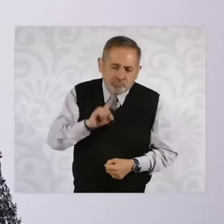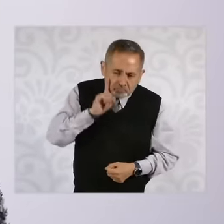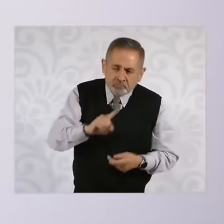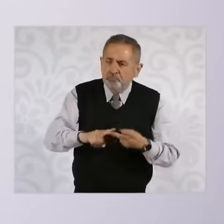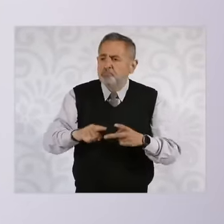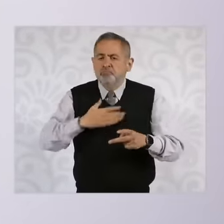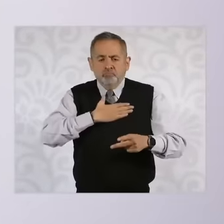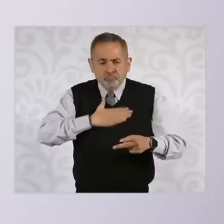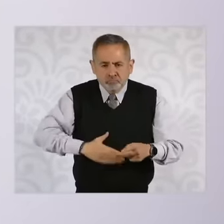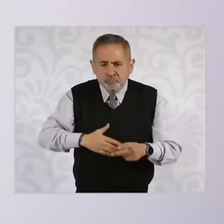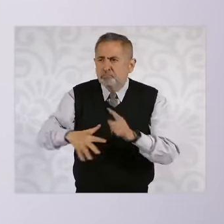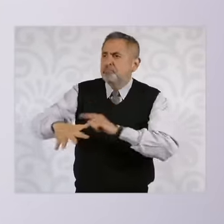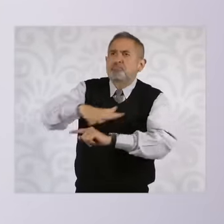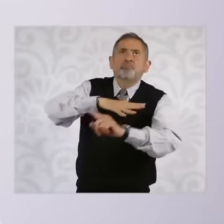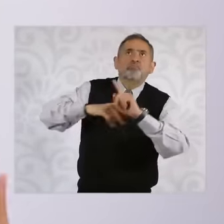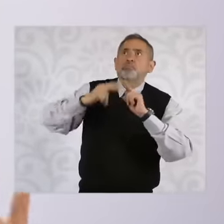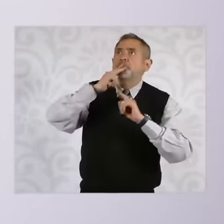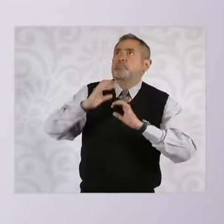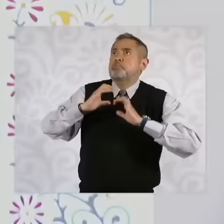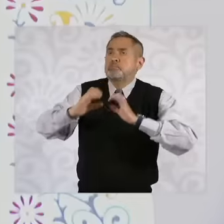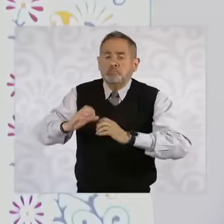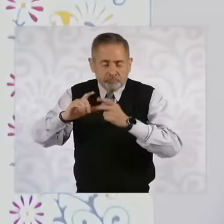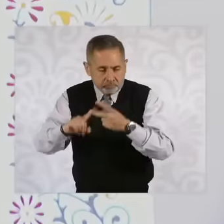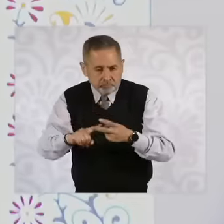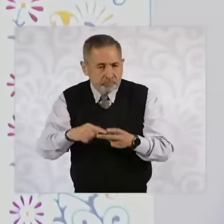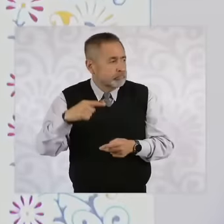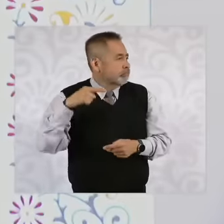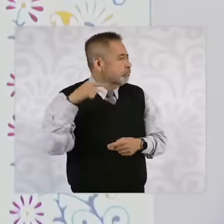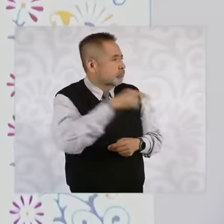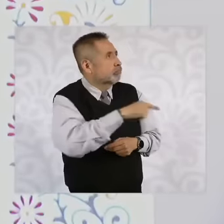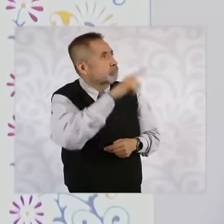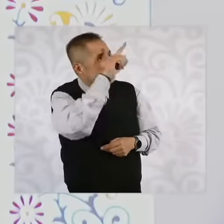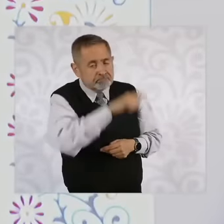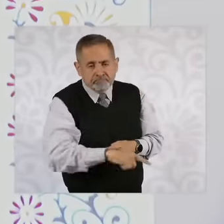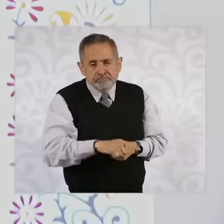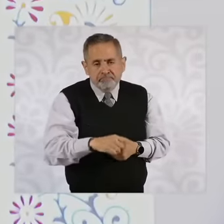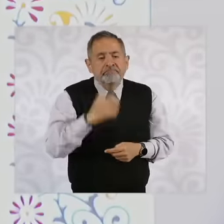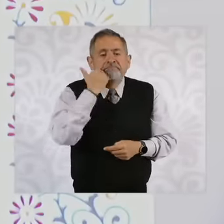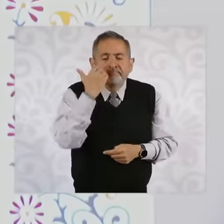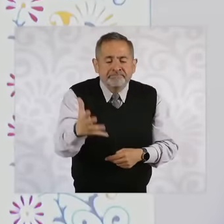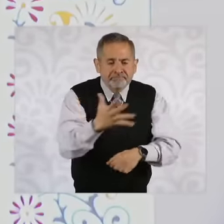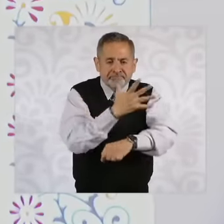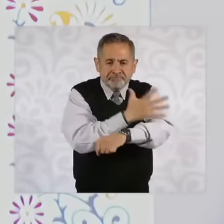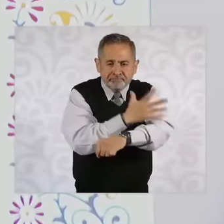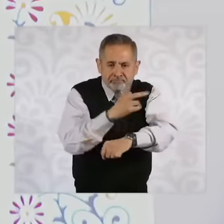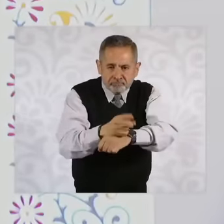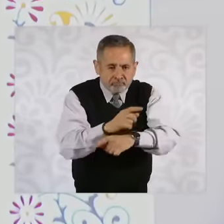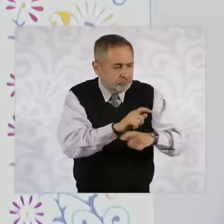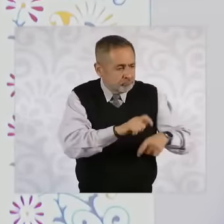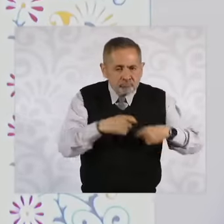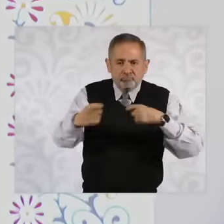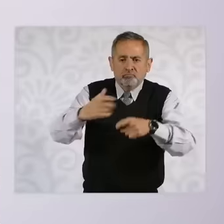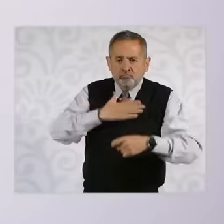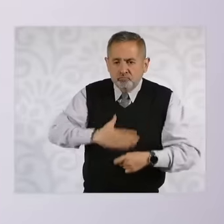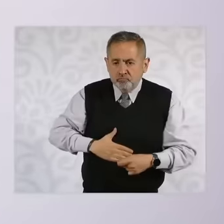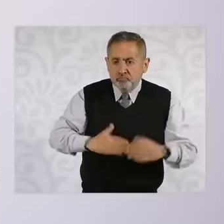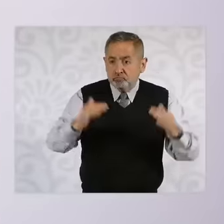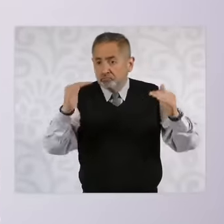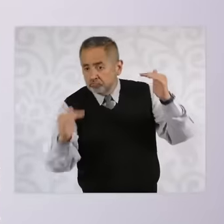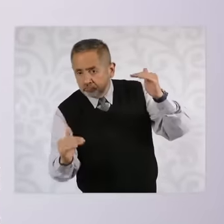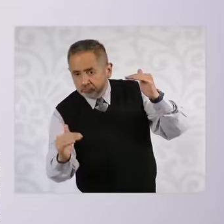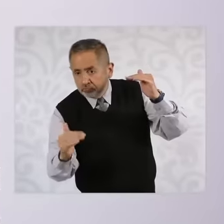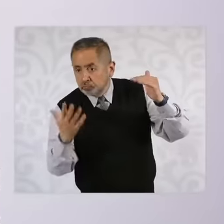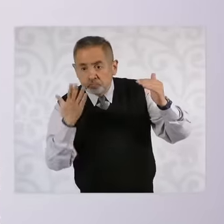environmental justice and for a justice system in the country that gives justice to those who have the least,